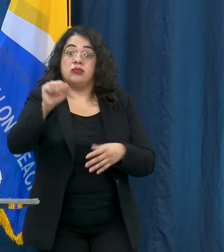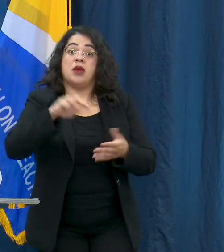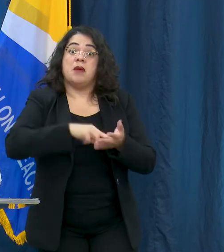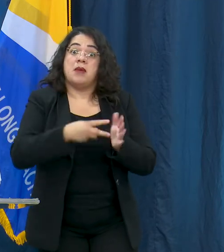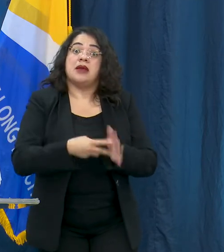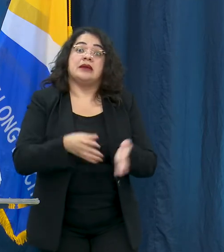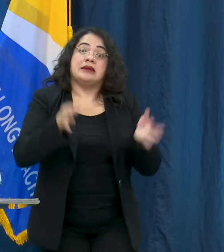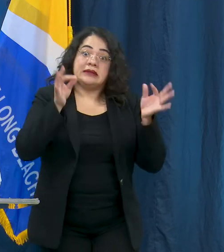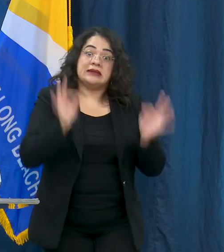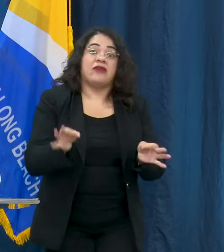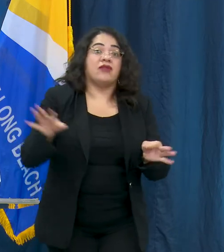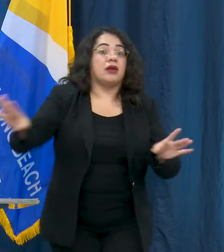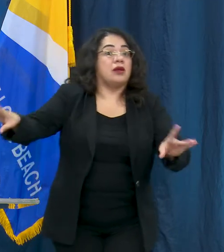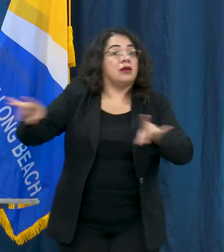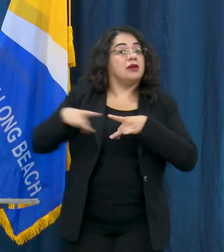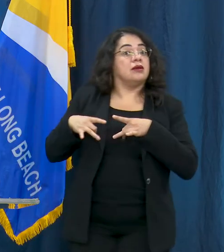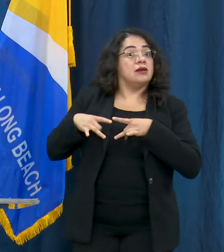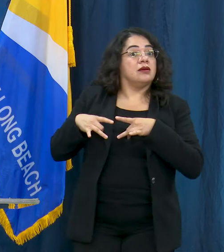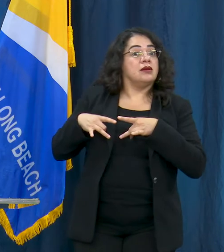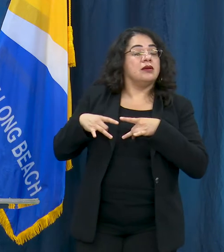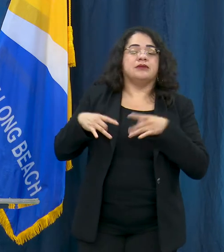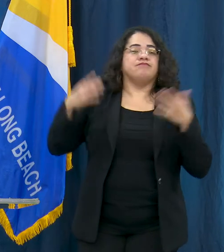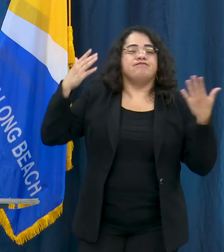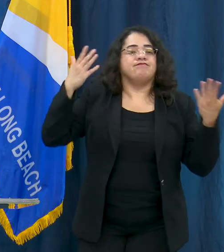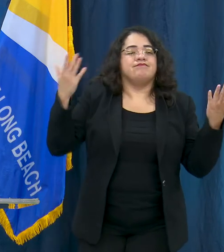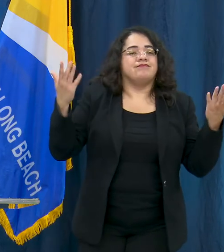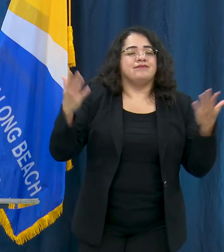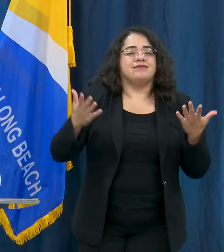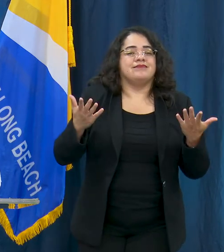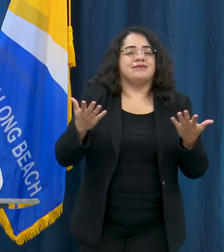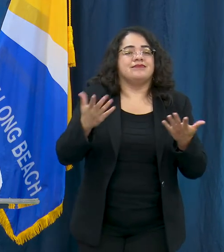the reason or where the exposure happened, where they came into